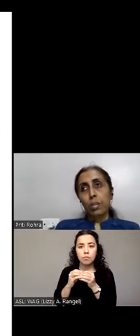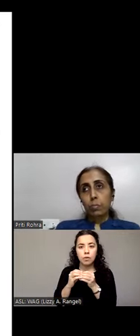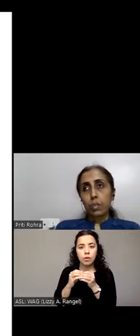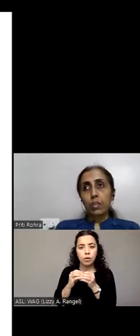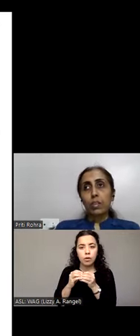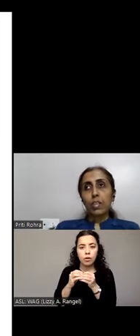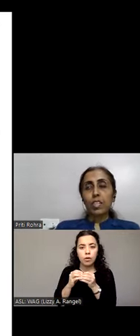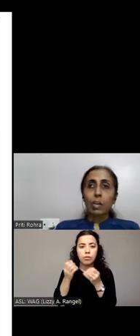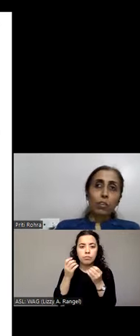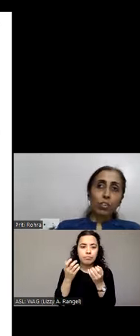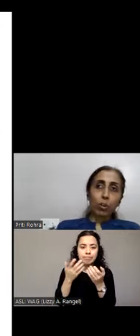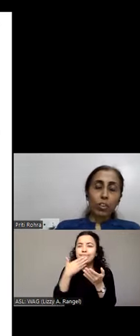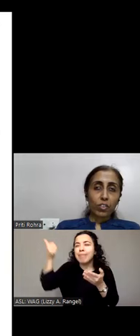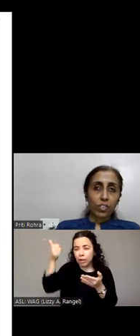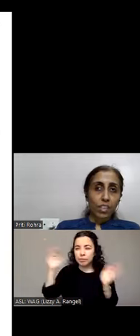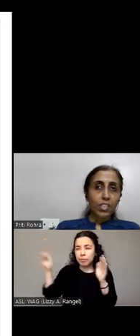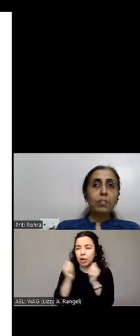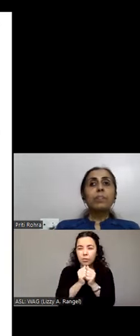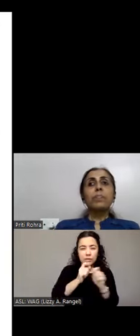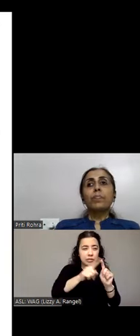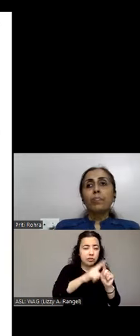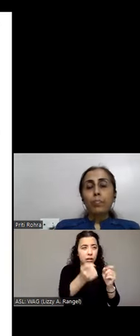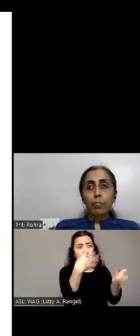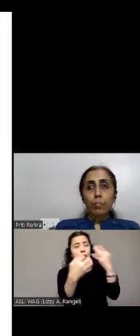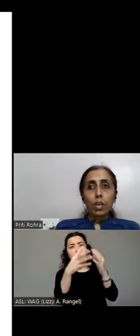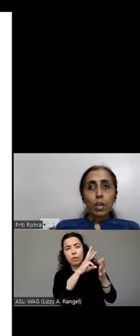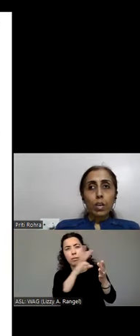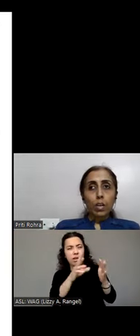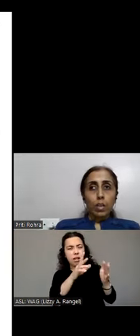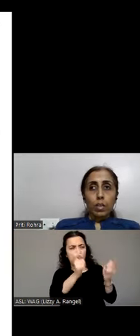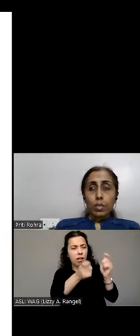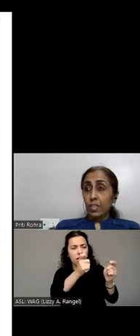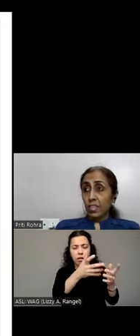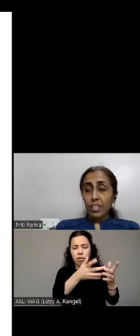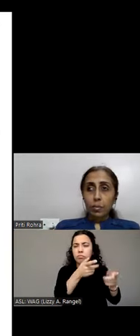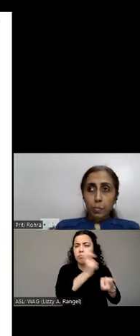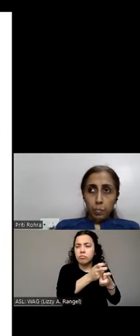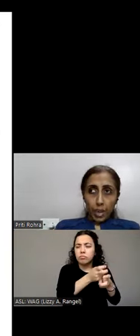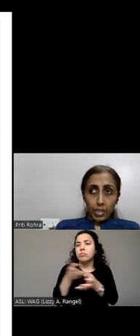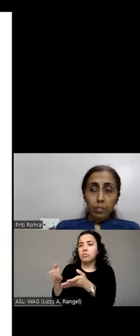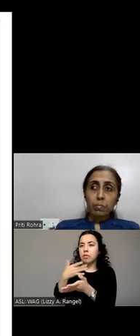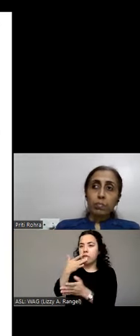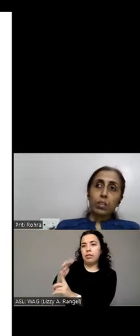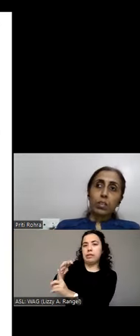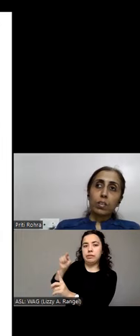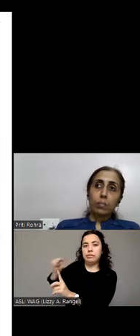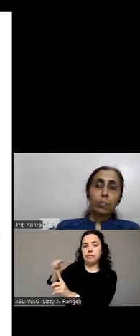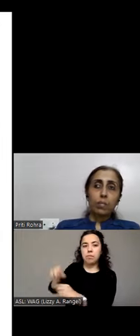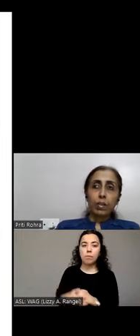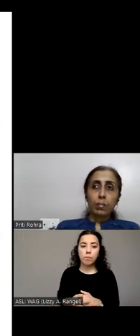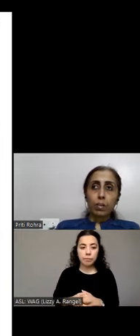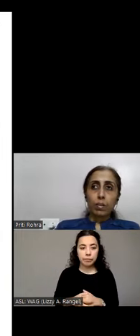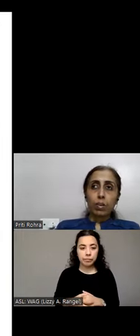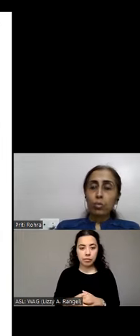multiple things coming from all different sides. Since it is a spectrum, the people who are using